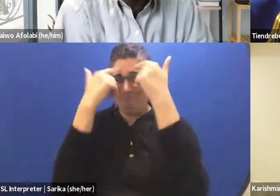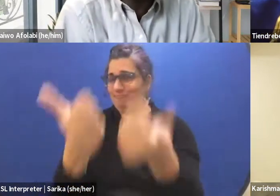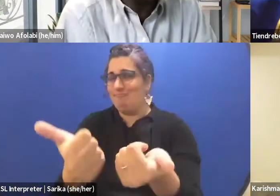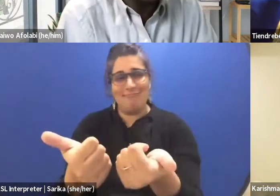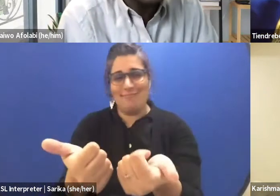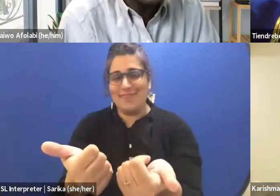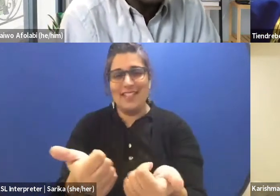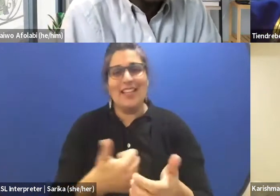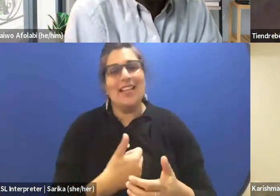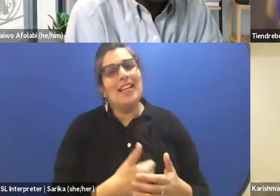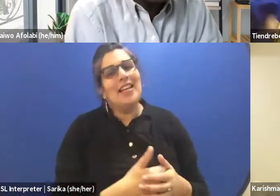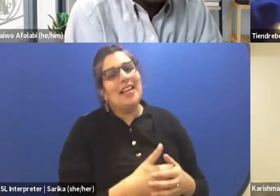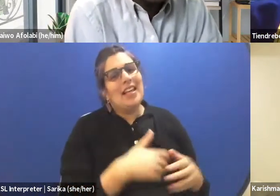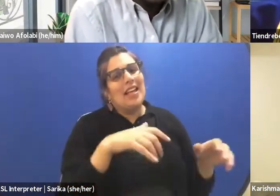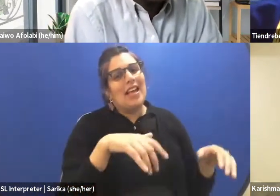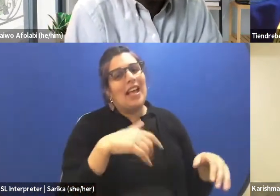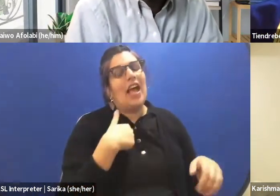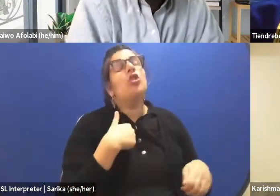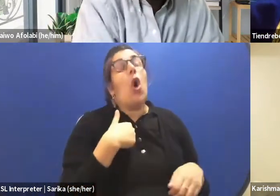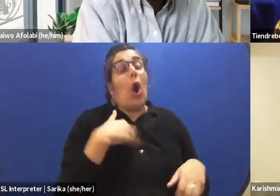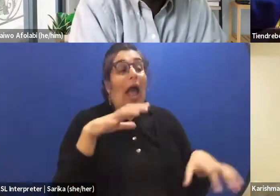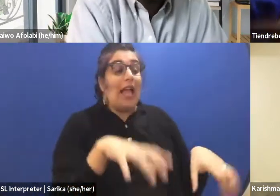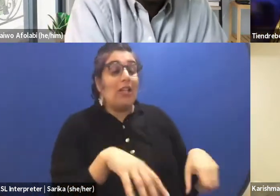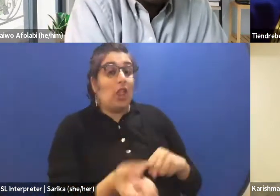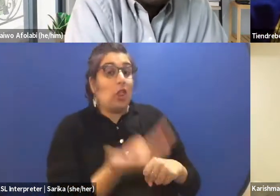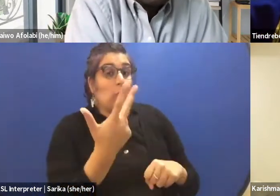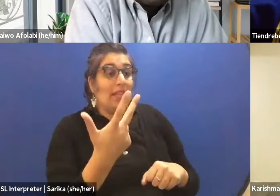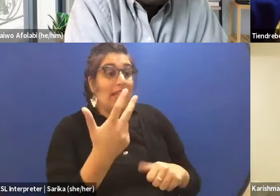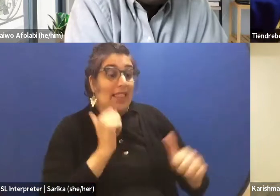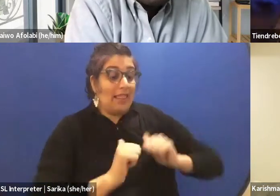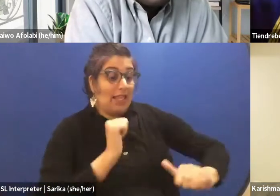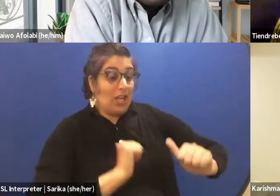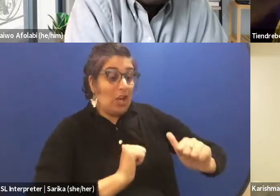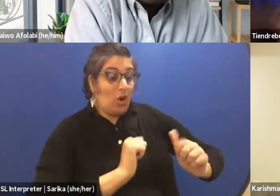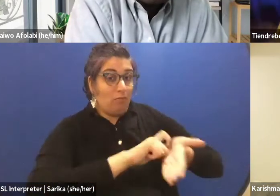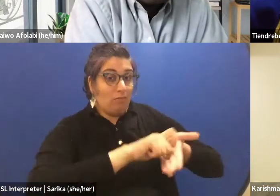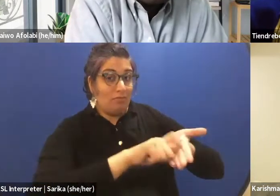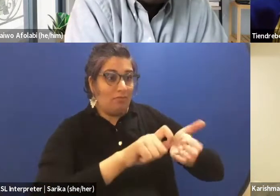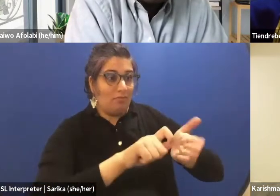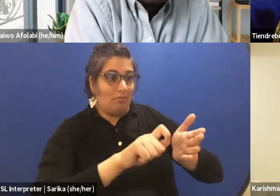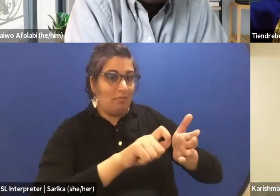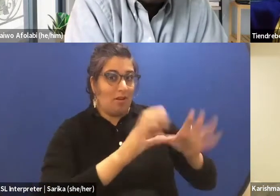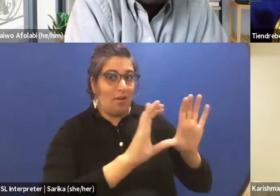I said that I took three piece of theater and they are different but from the same author.